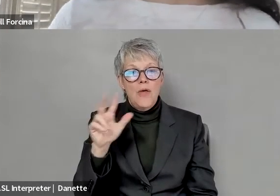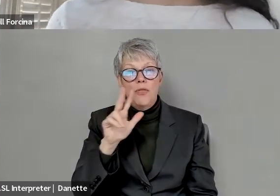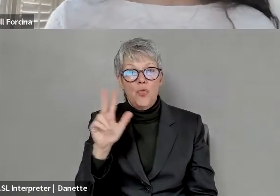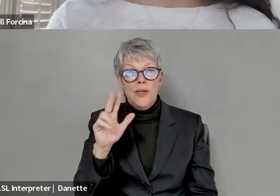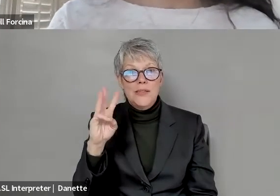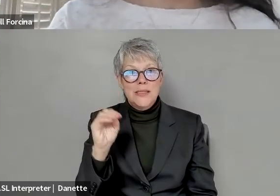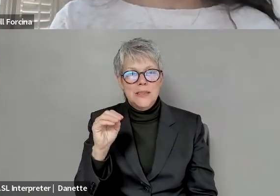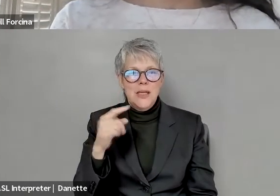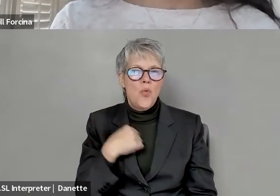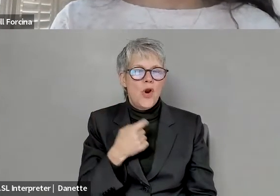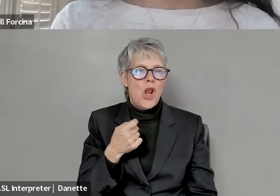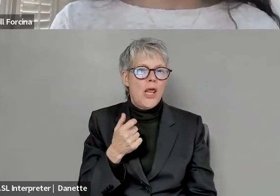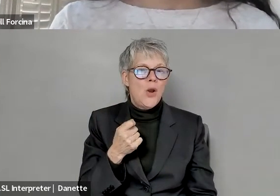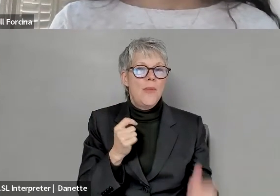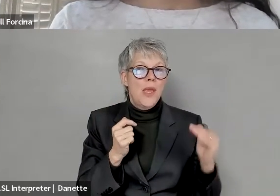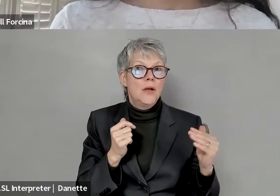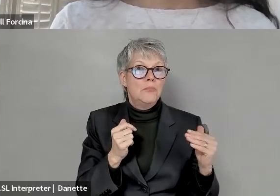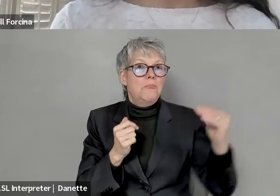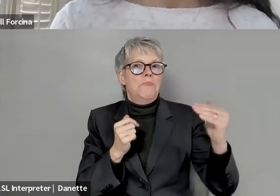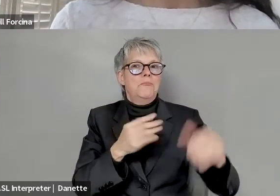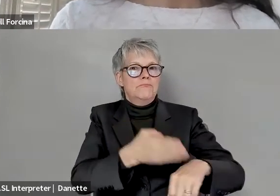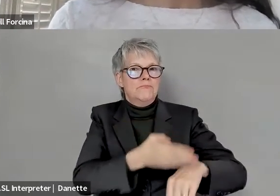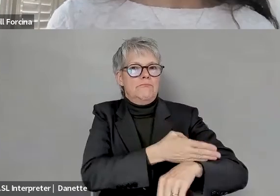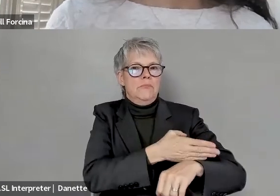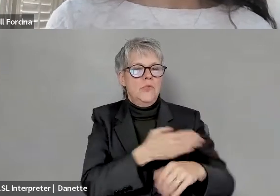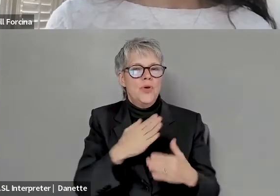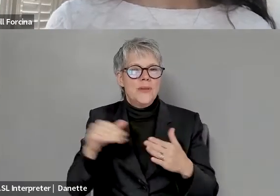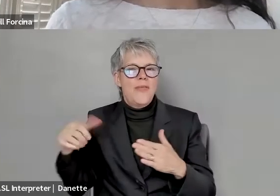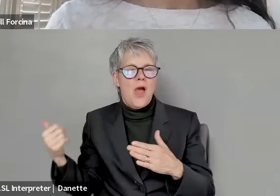ahead of the game as compared to some of those others The next slide, please.